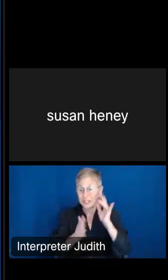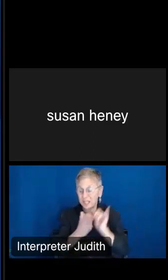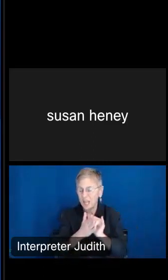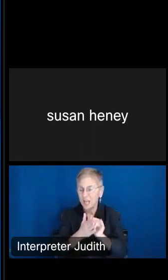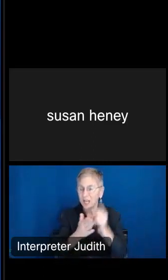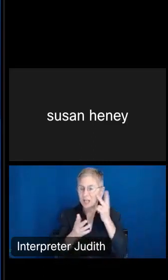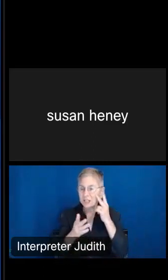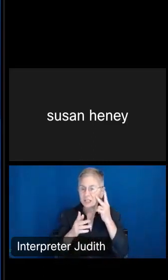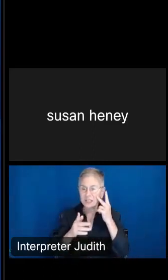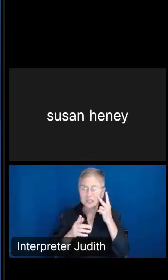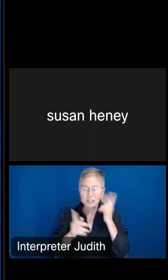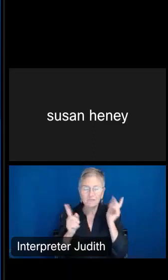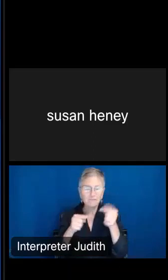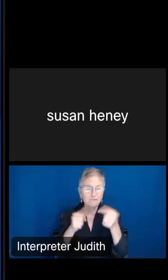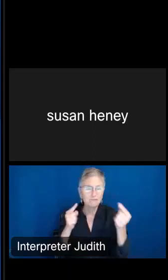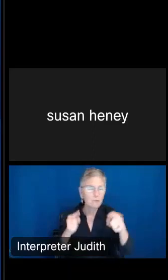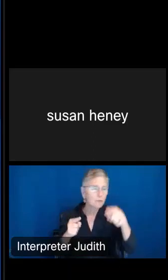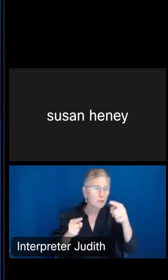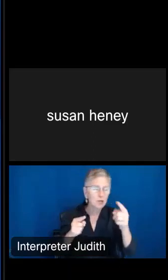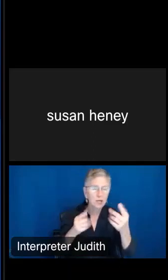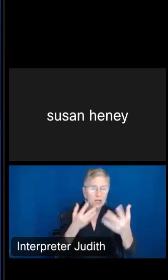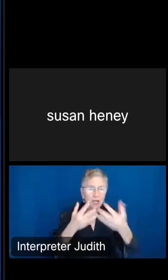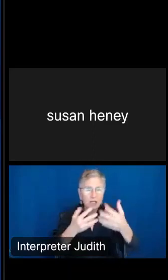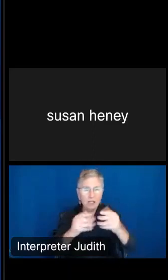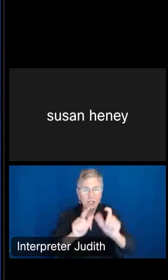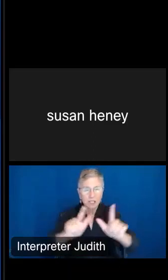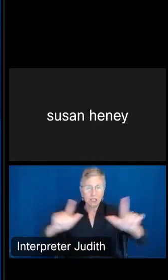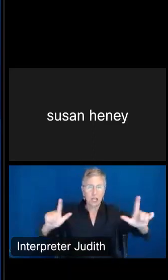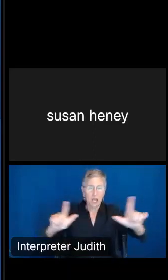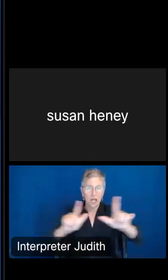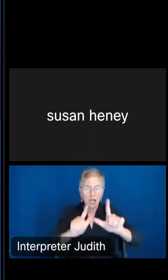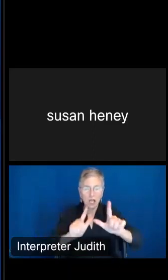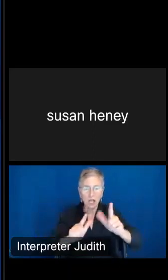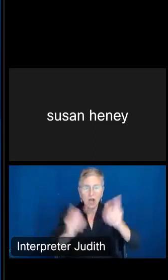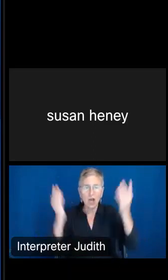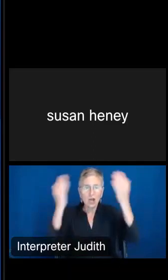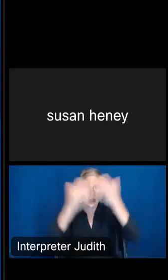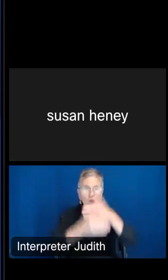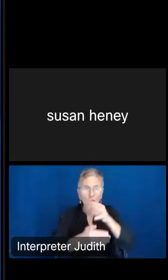you can adjust scaling, you can have a dark mode, and you'll see the different features